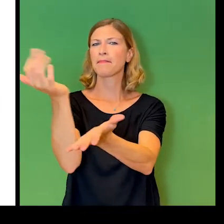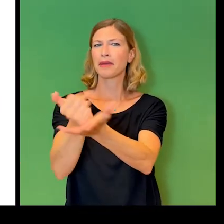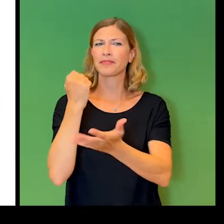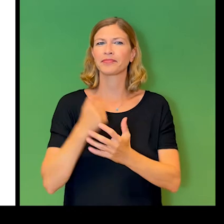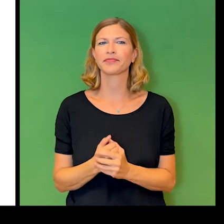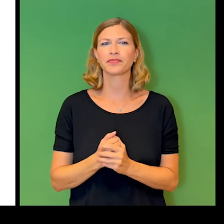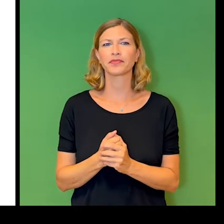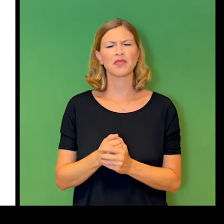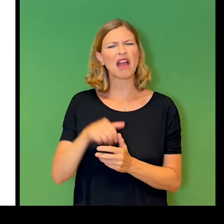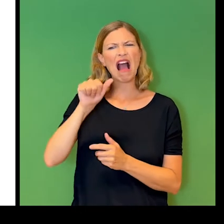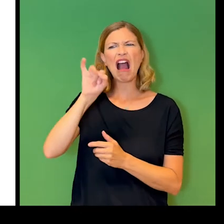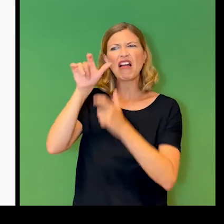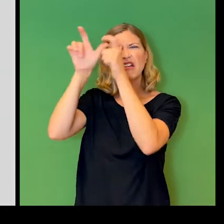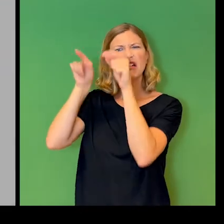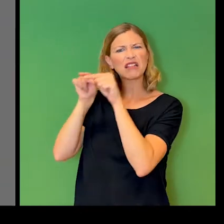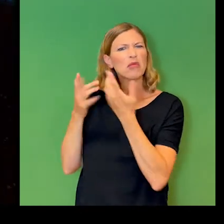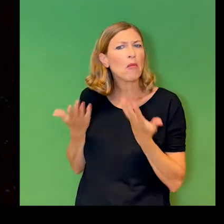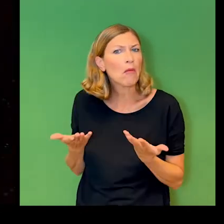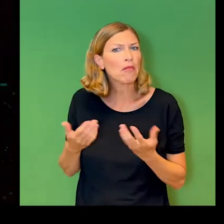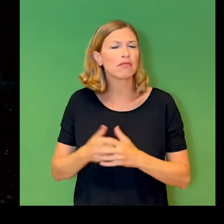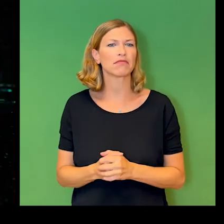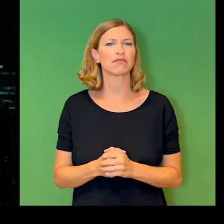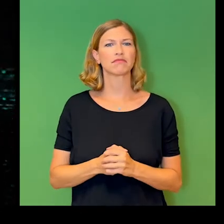What is artificial intelligence?